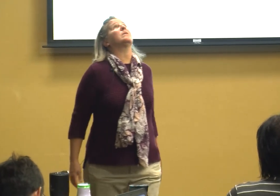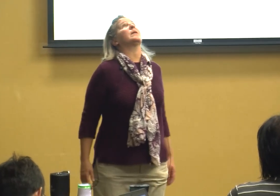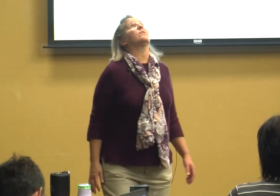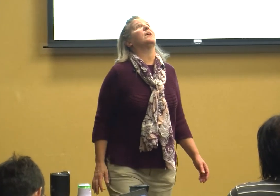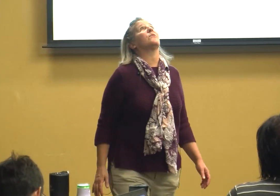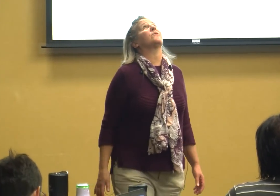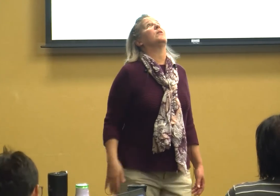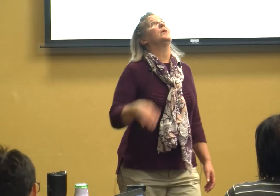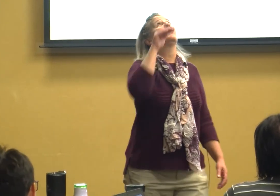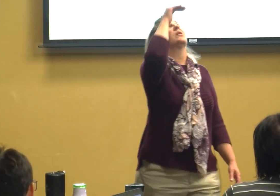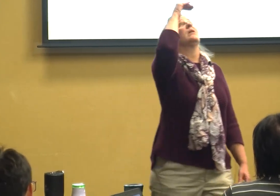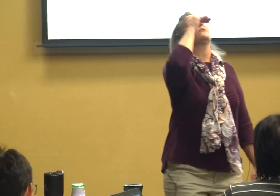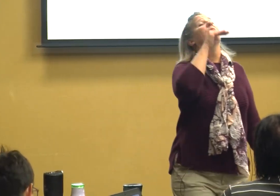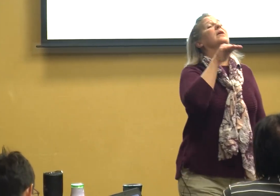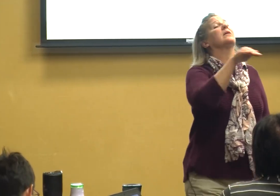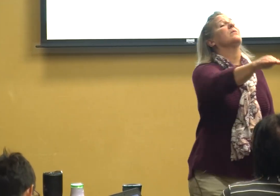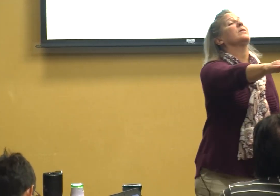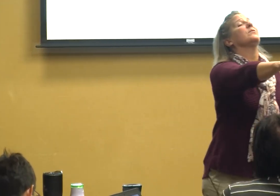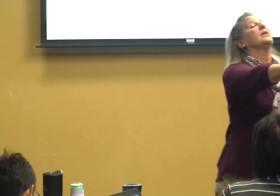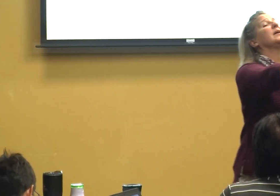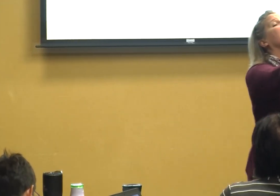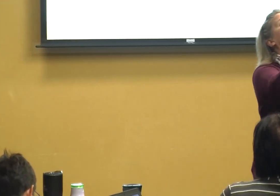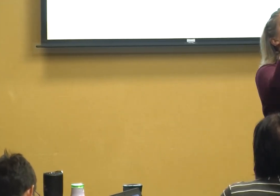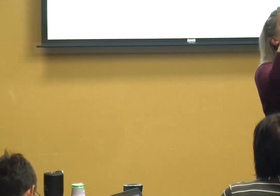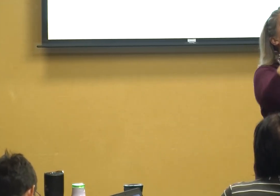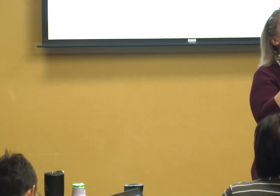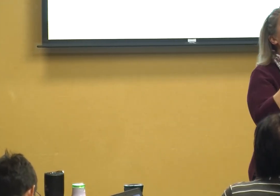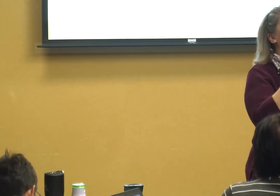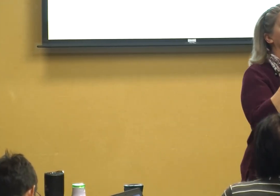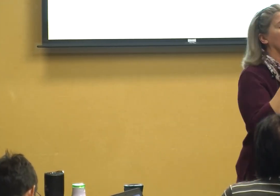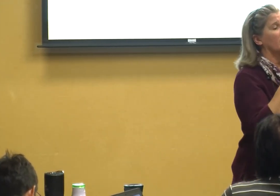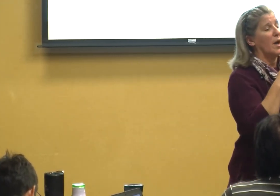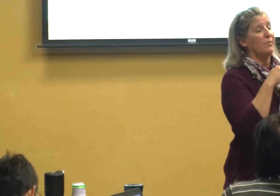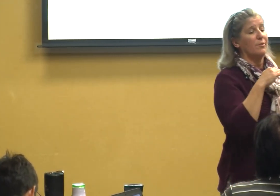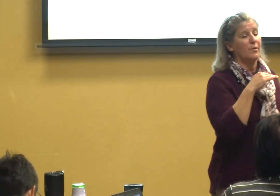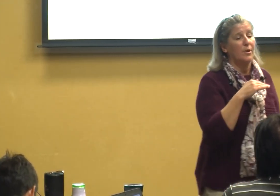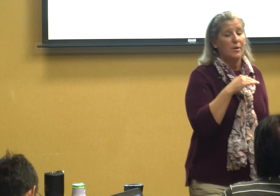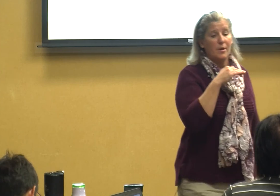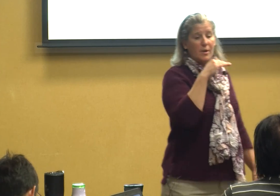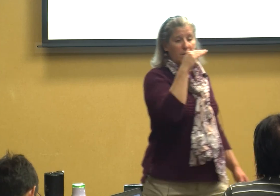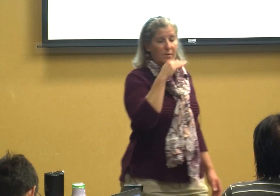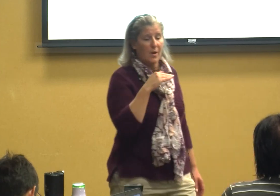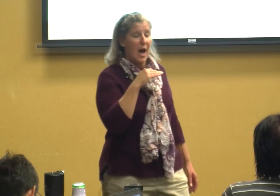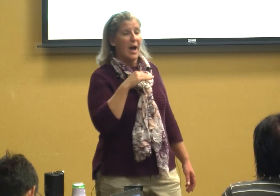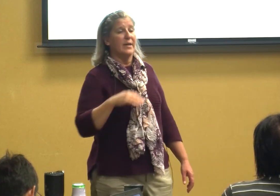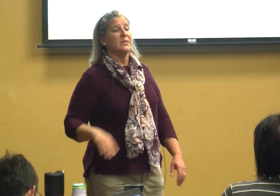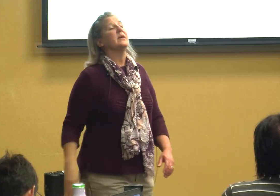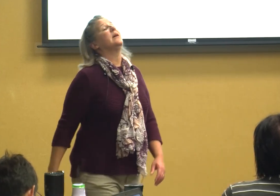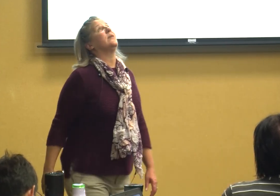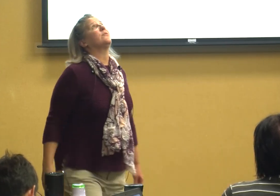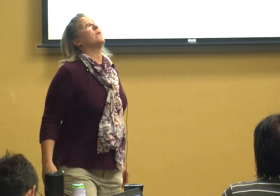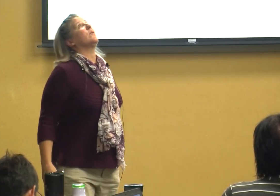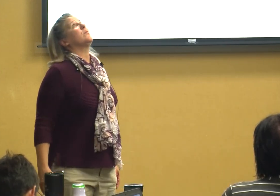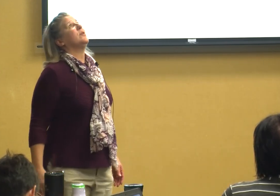like this because they can only see out of the bottom quadrant of their eyes and so they're you